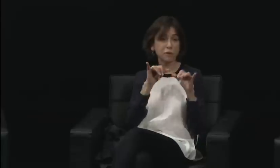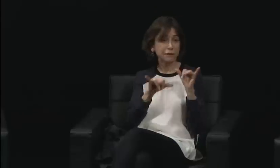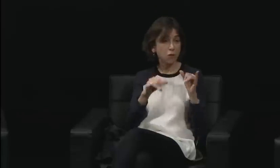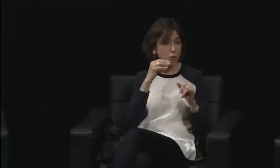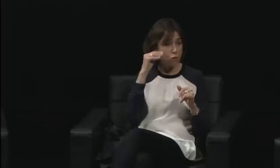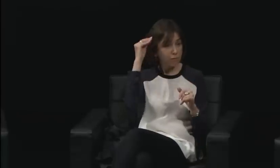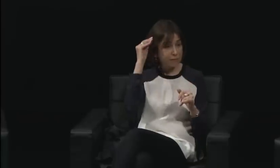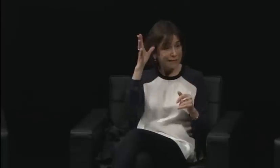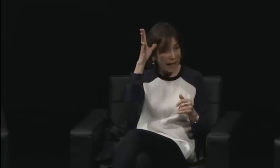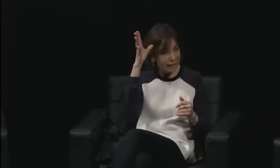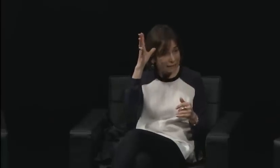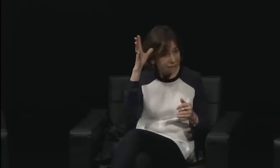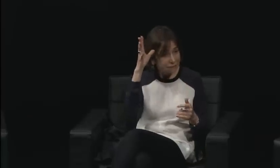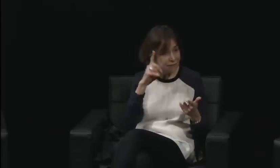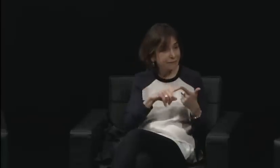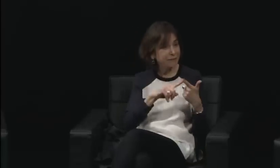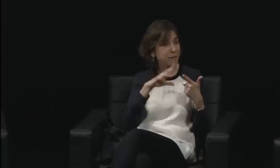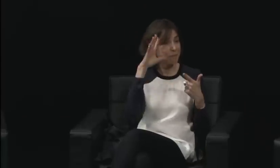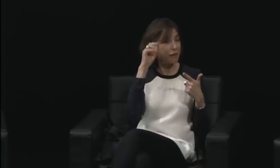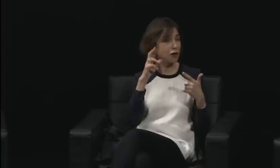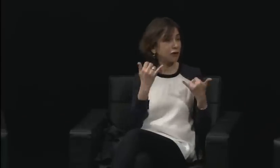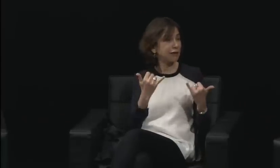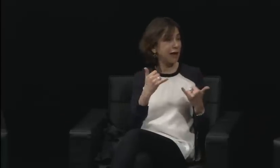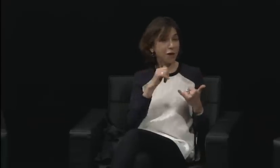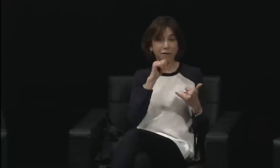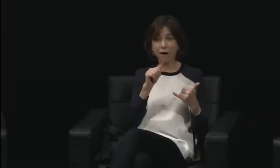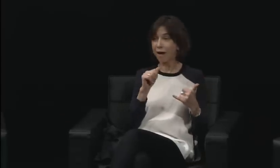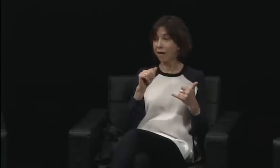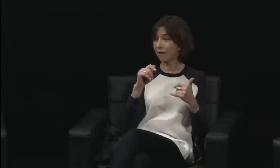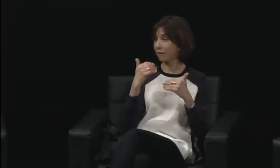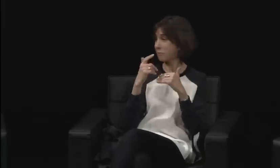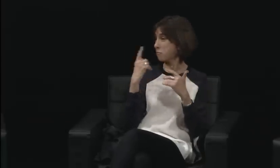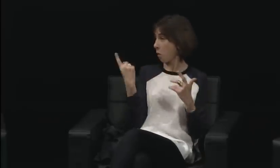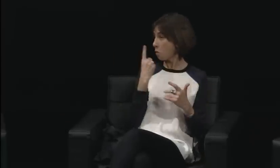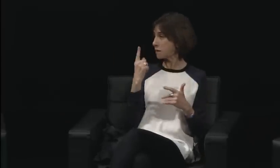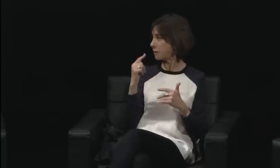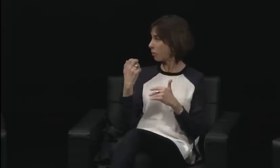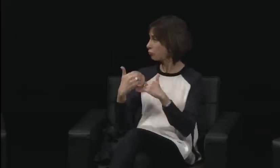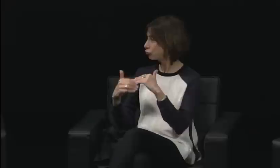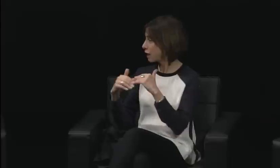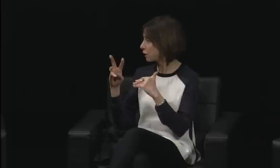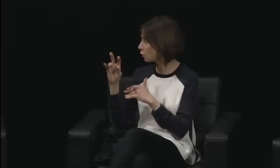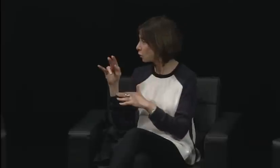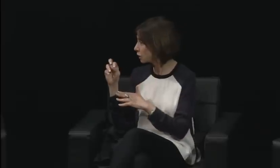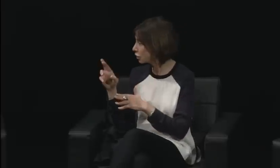Women were trying to do a lot to change things,